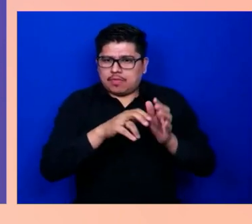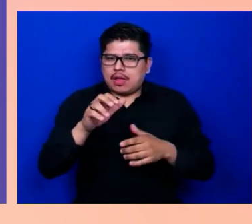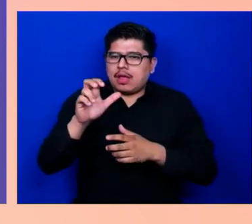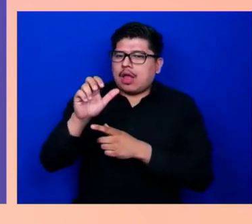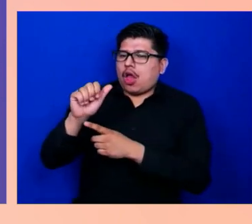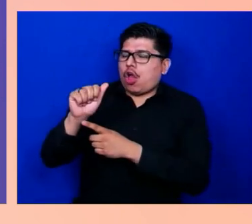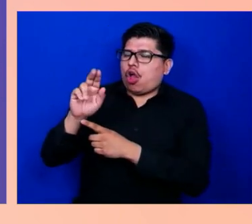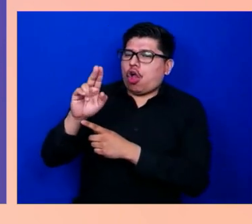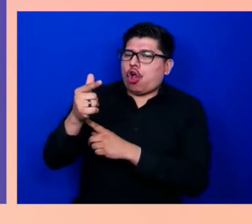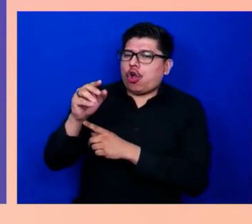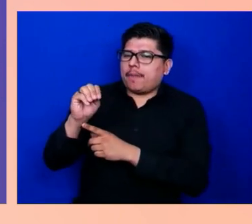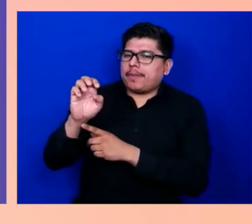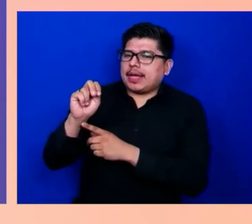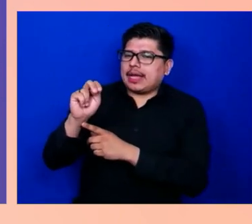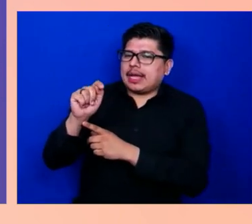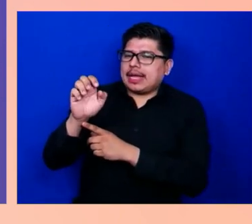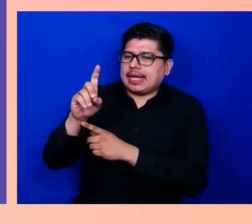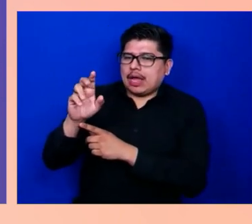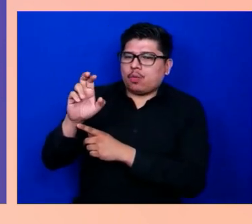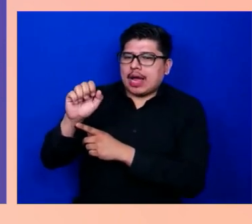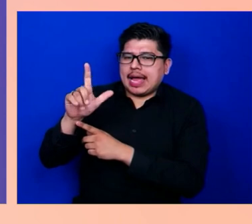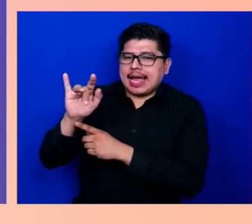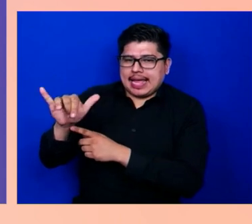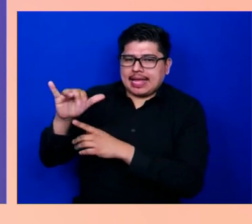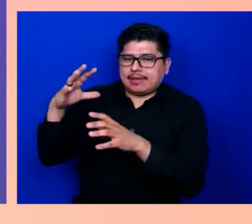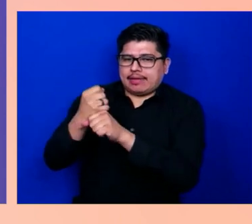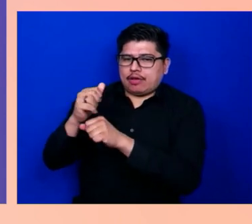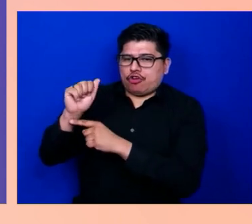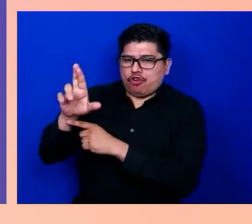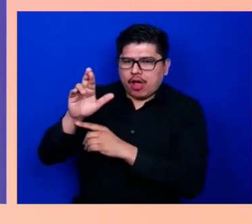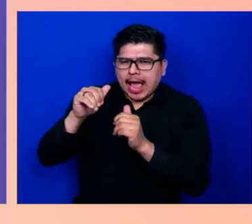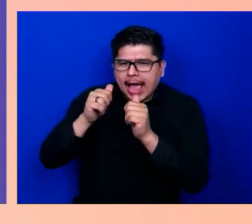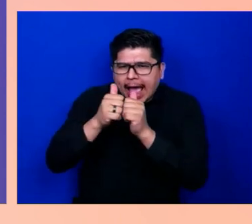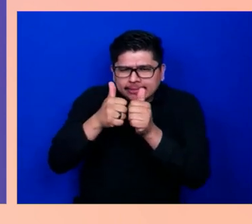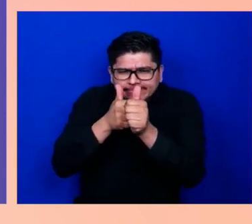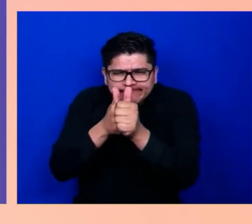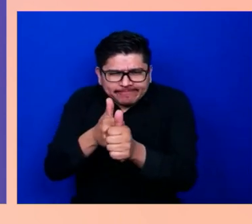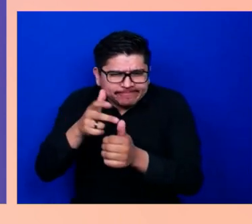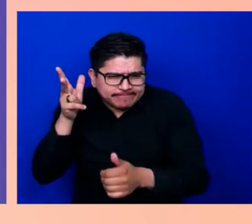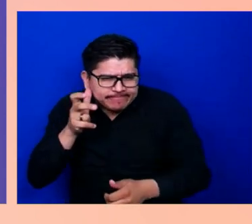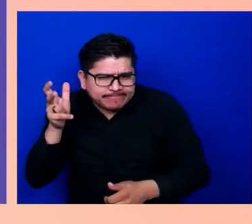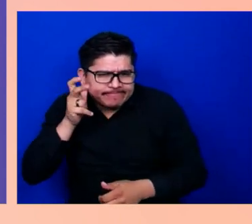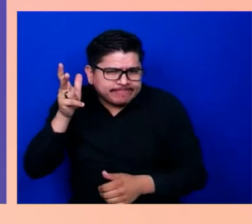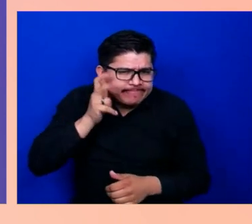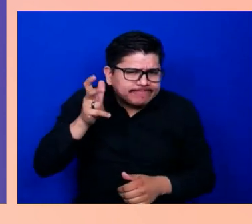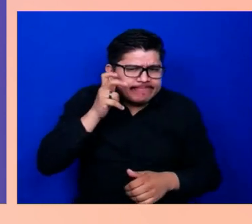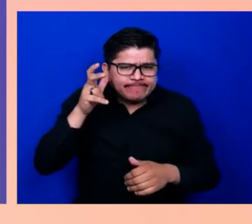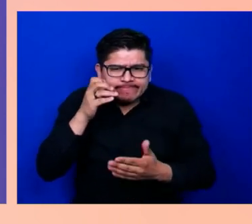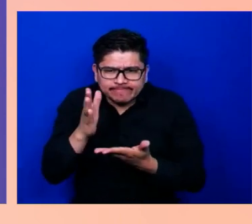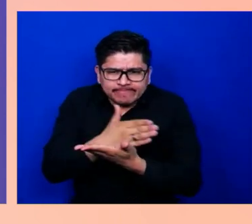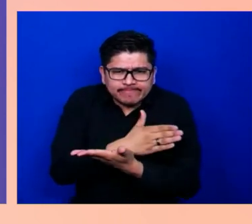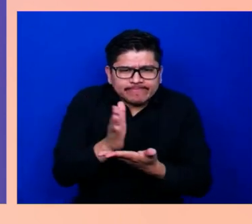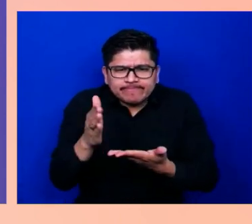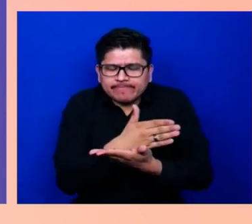listening for the audio cues and following that route. That's been an incredible experiment we're launching with